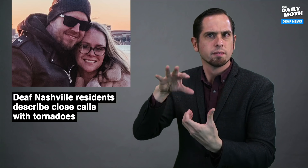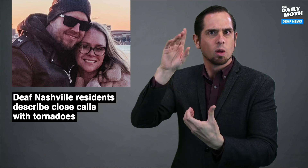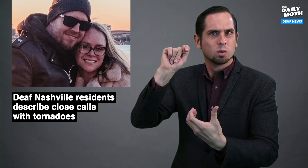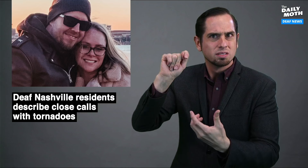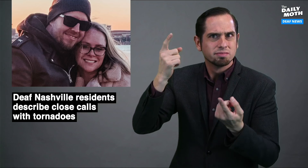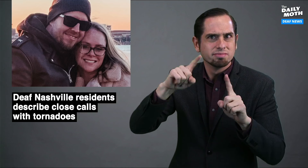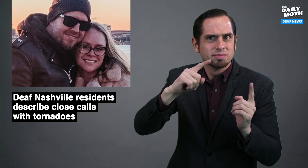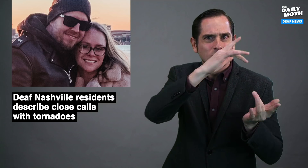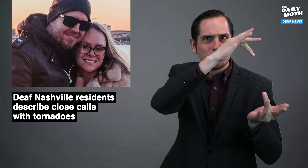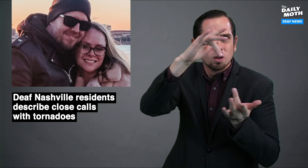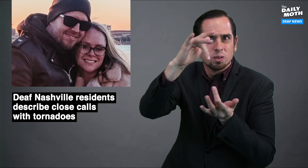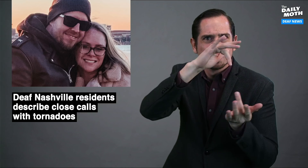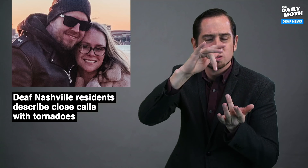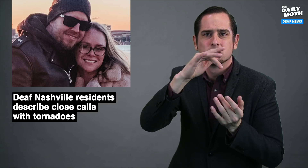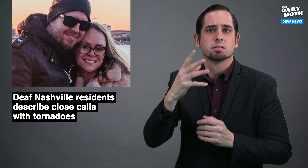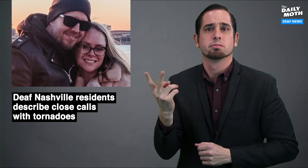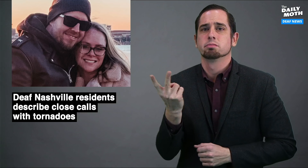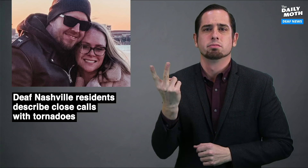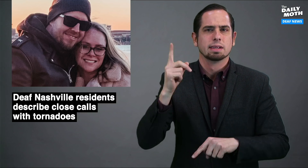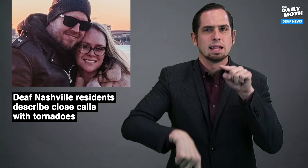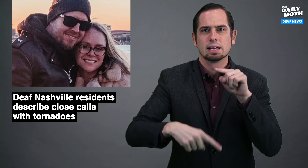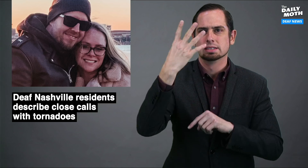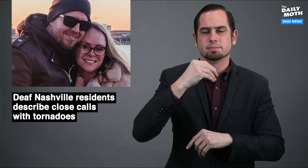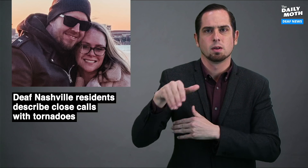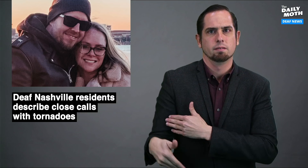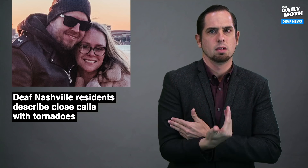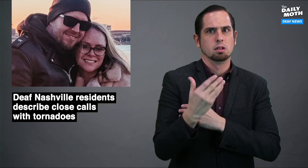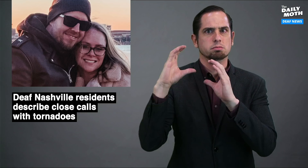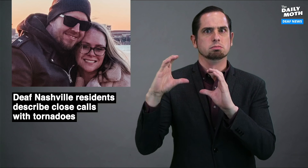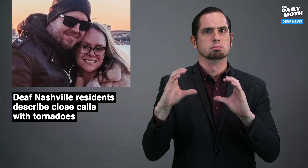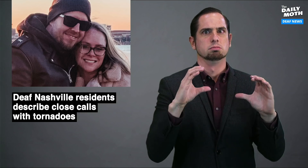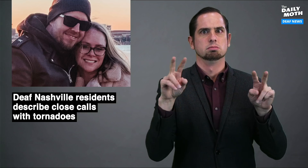he found out there was a tornado and couldn't sleep overnight.